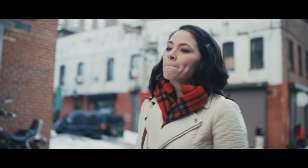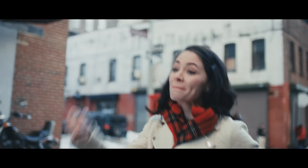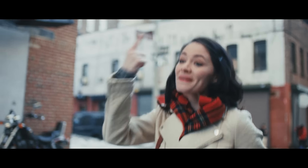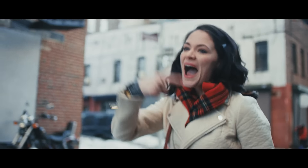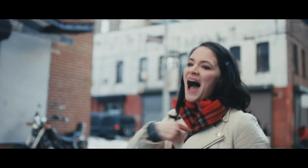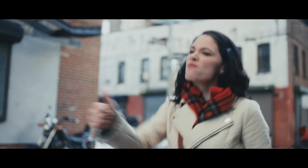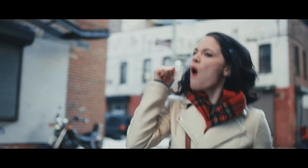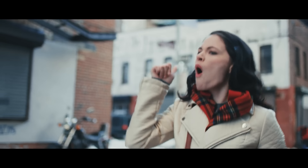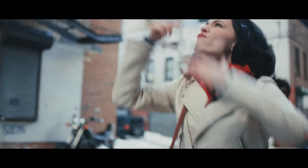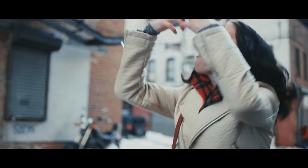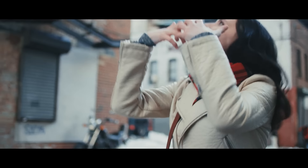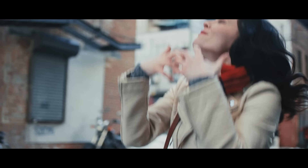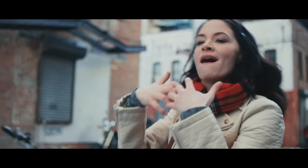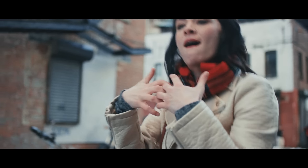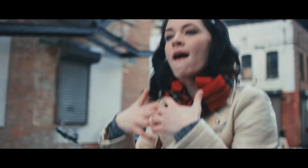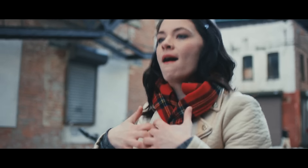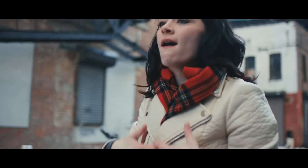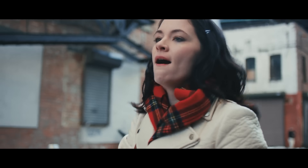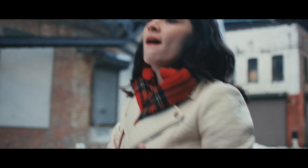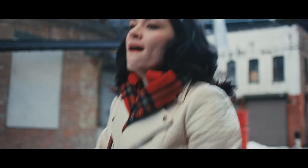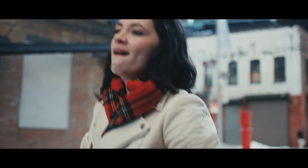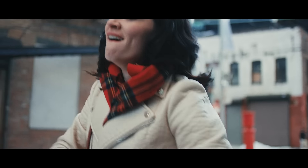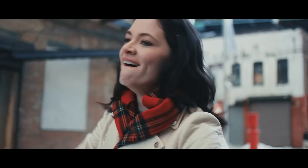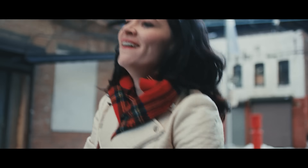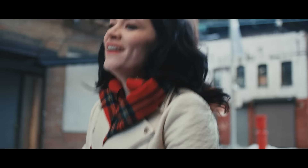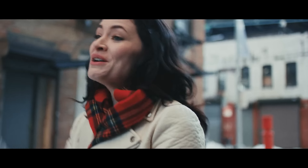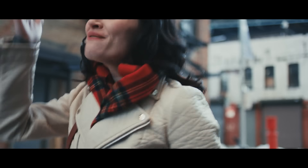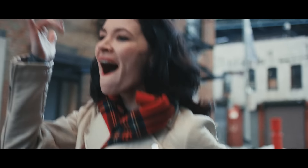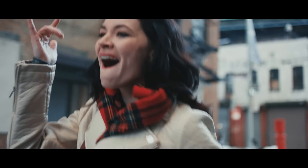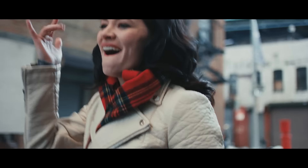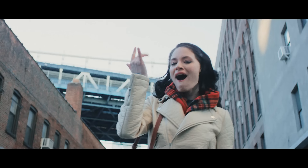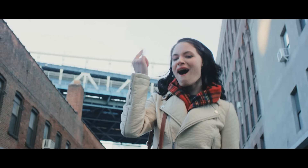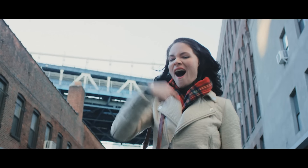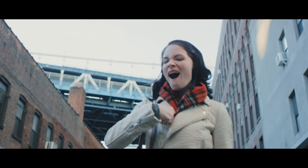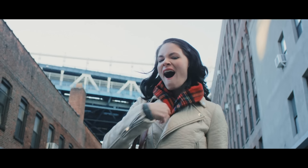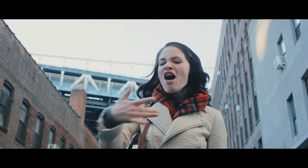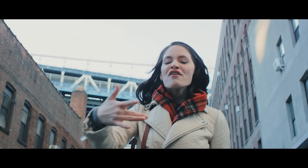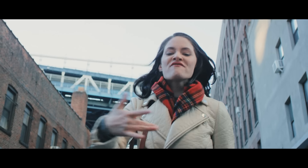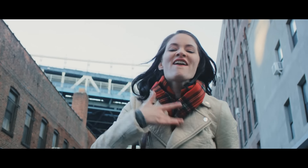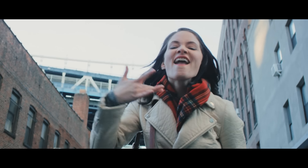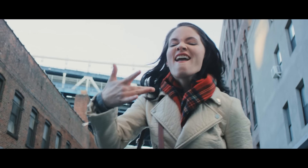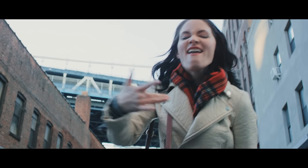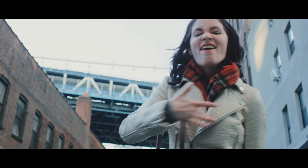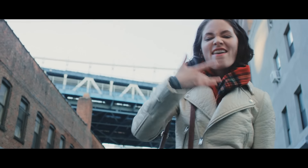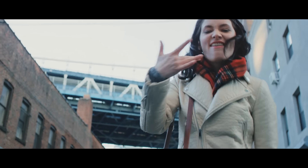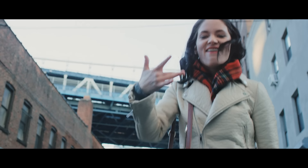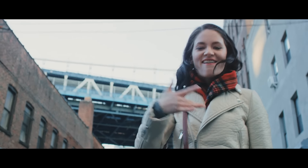BUT I KNOW I WON'T UNFOLD I KNOW CAUSE I GOT THIS FEELING